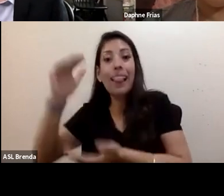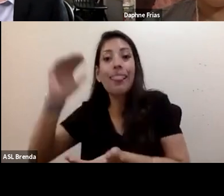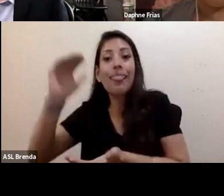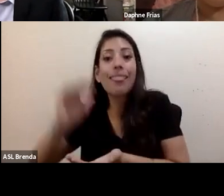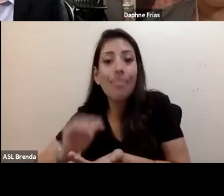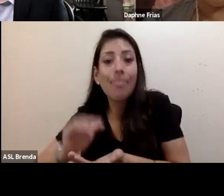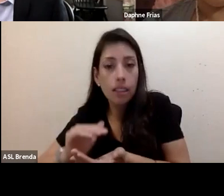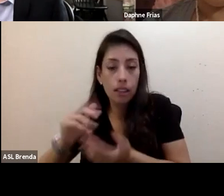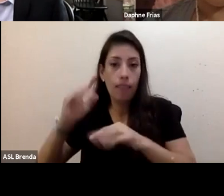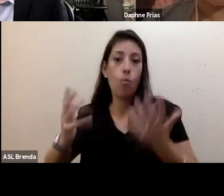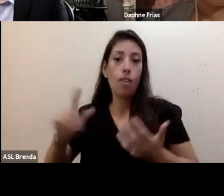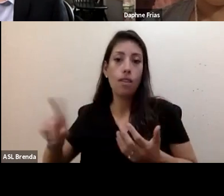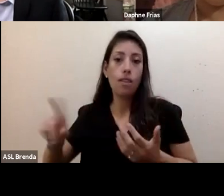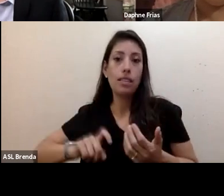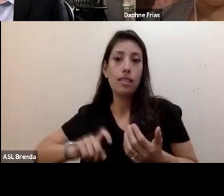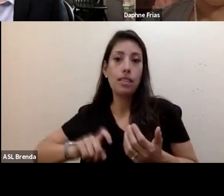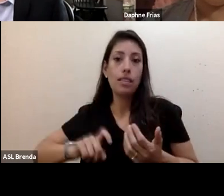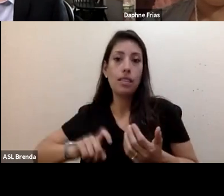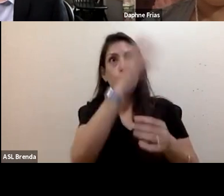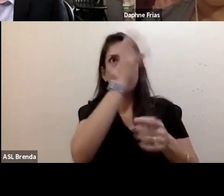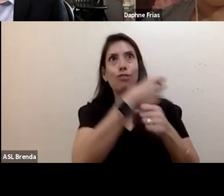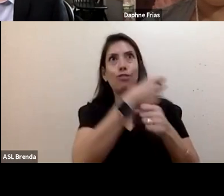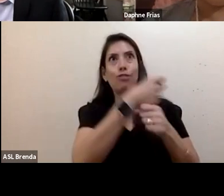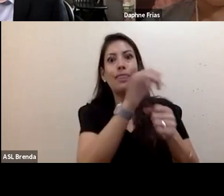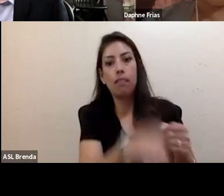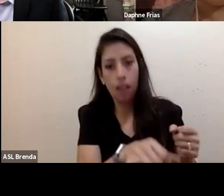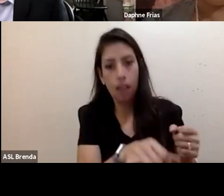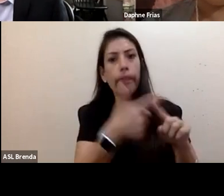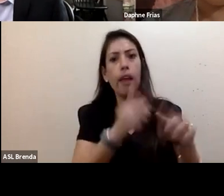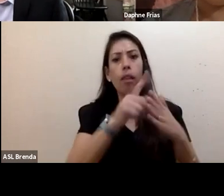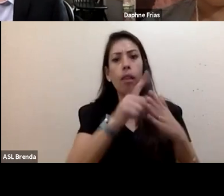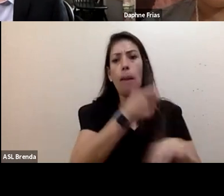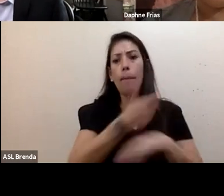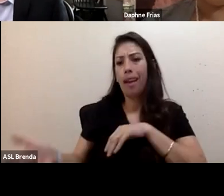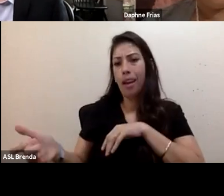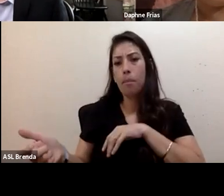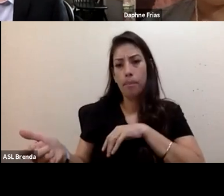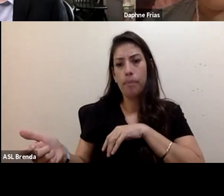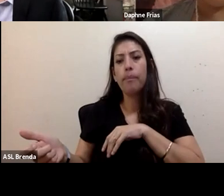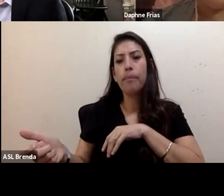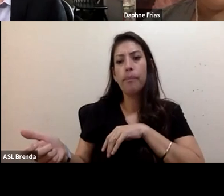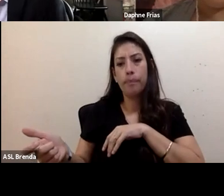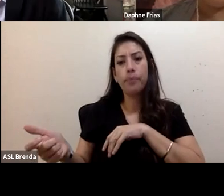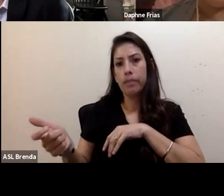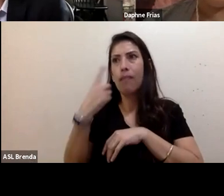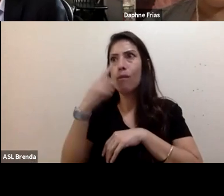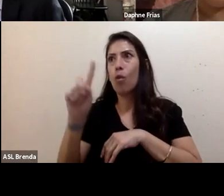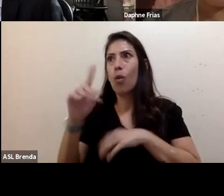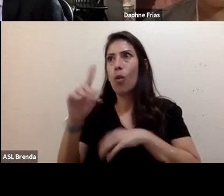and then being blamed for the effects of that? Thank you, very helpful amplification.